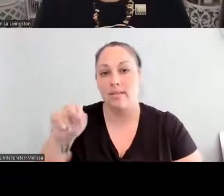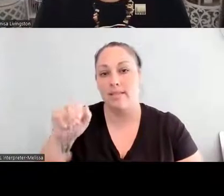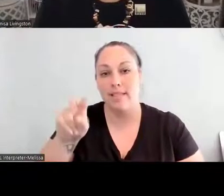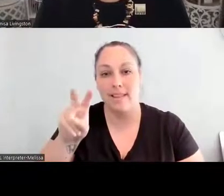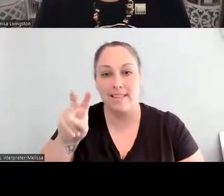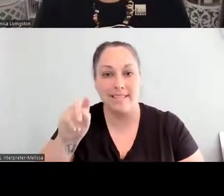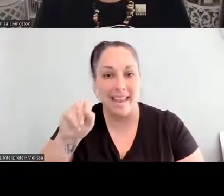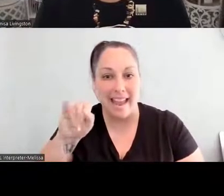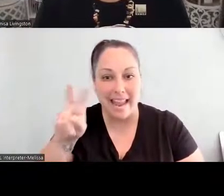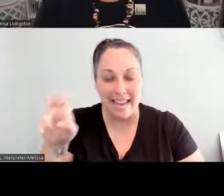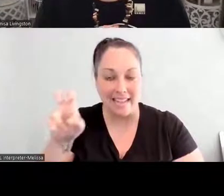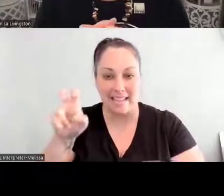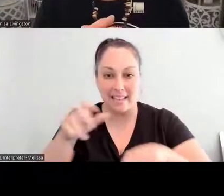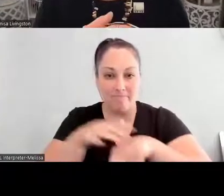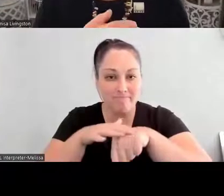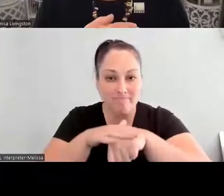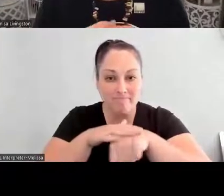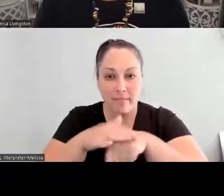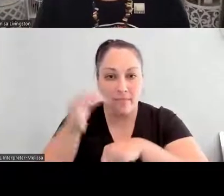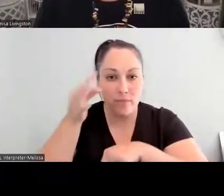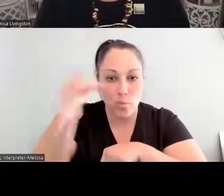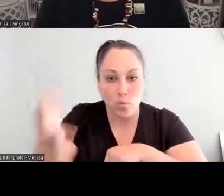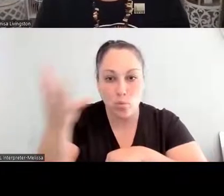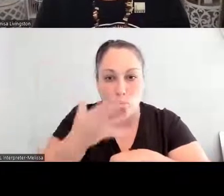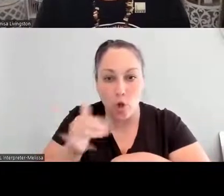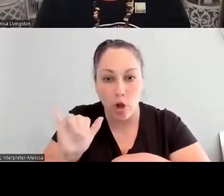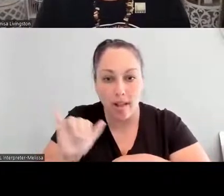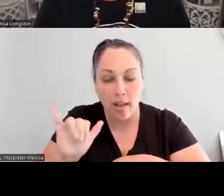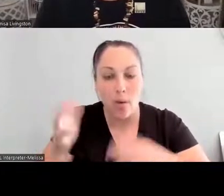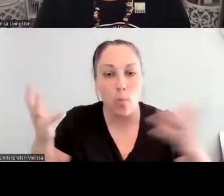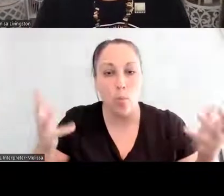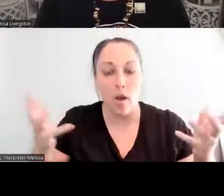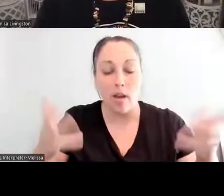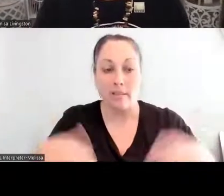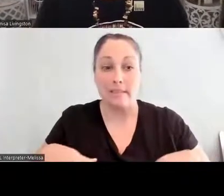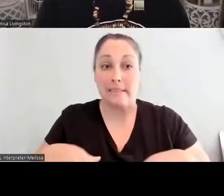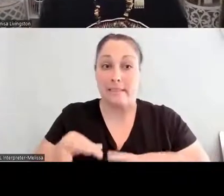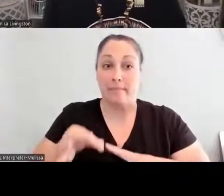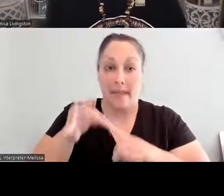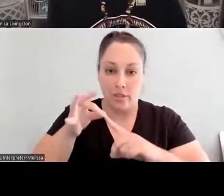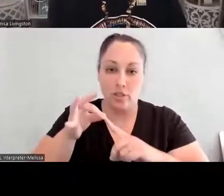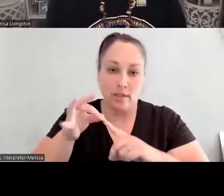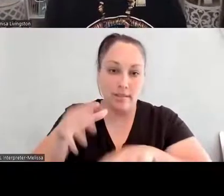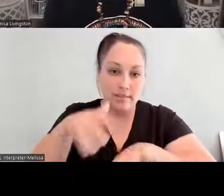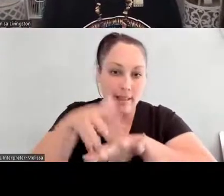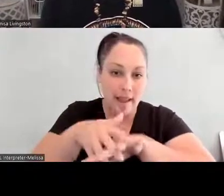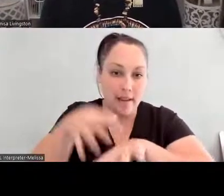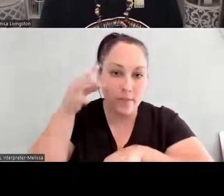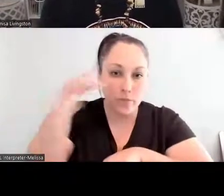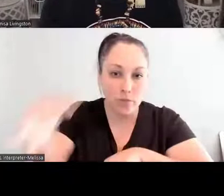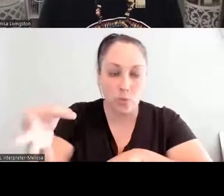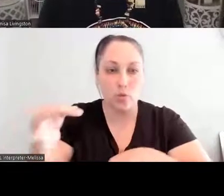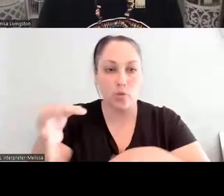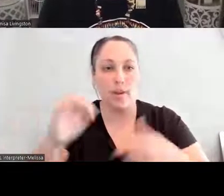like, especially healthy native futures, as we collaborate intertribally and work, you know, towards the health and